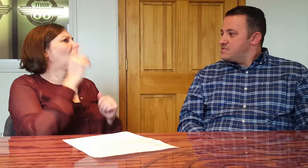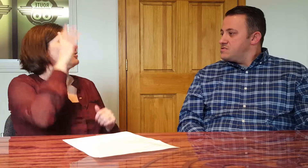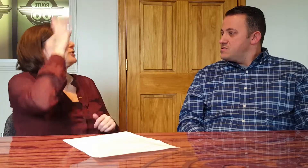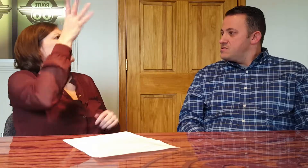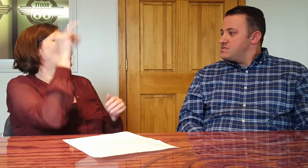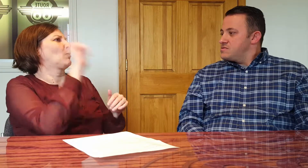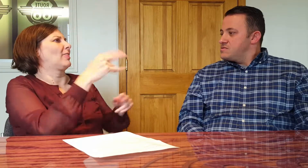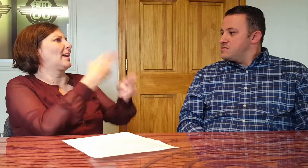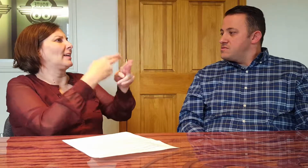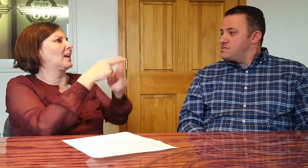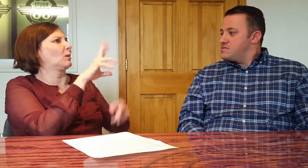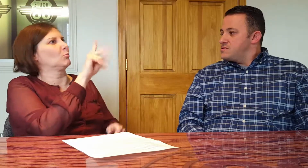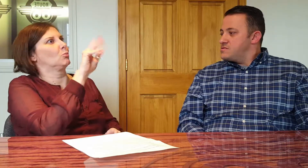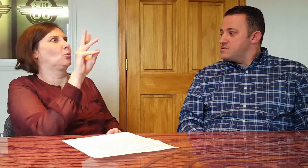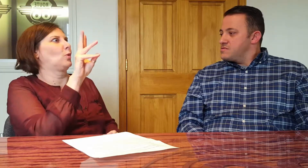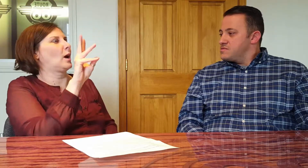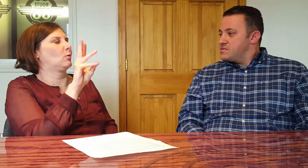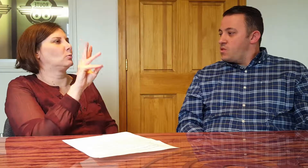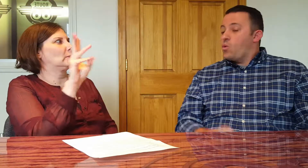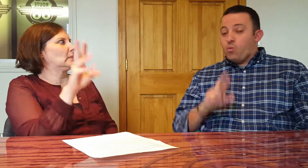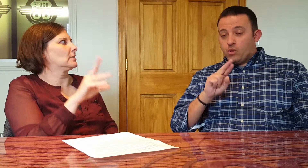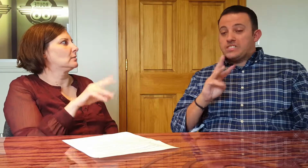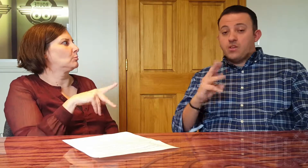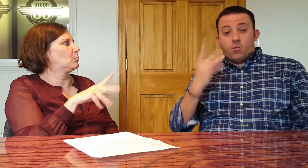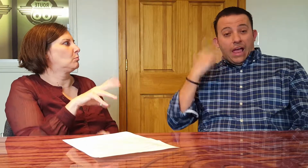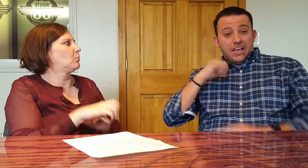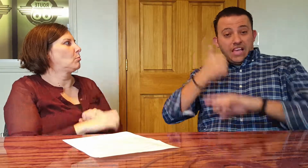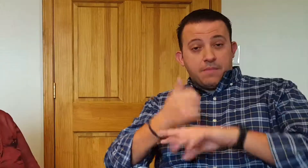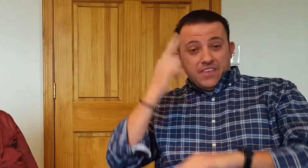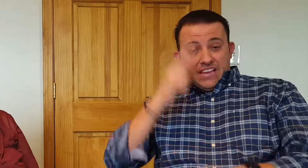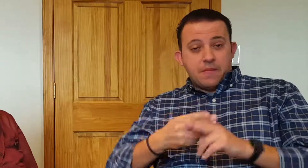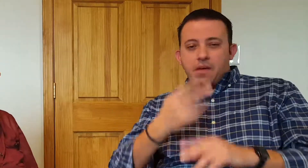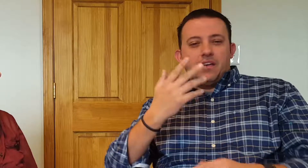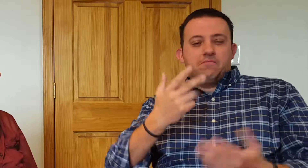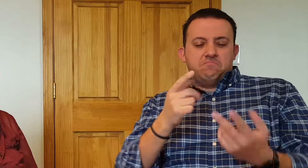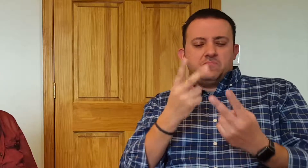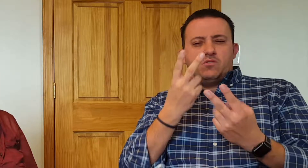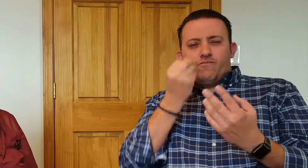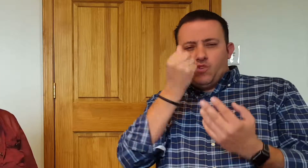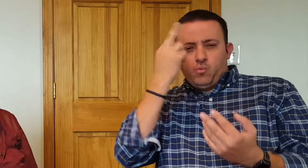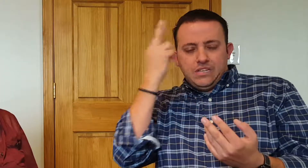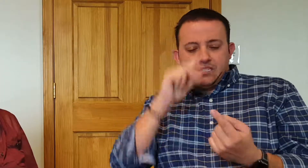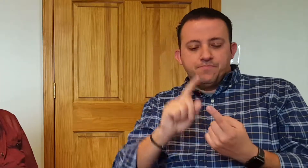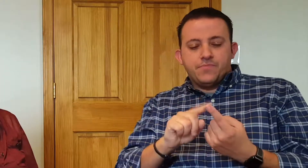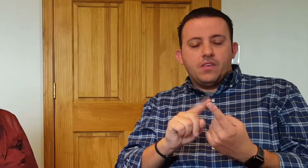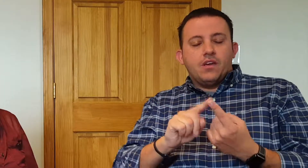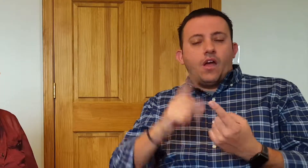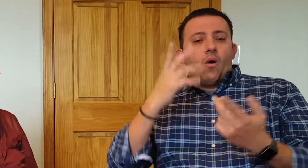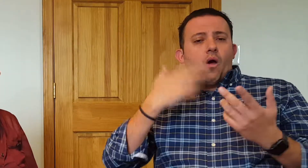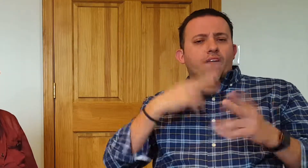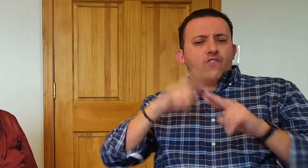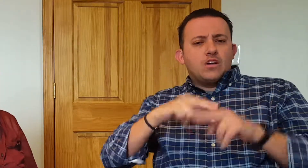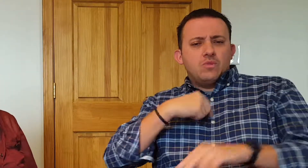How did you come up with the name Route 66? Why did I come up with that name Route 66? There are a few reasons.